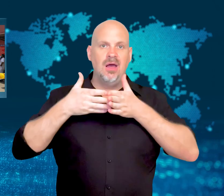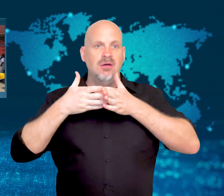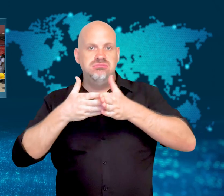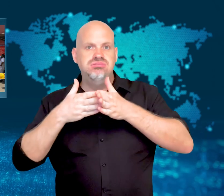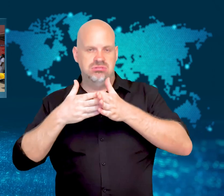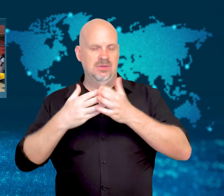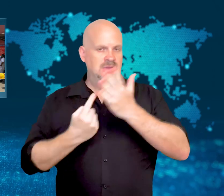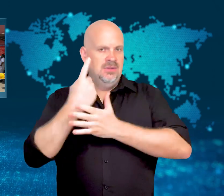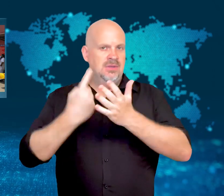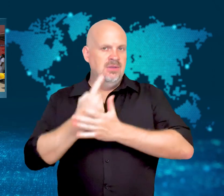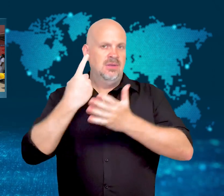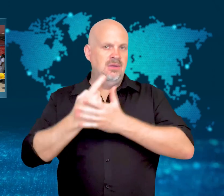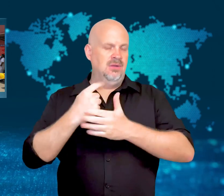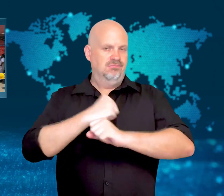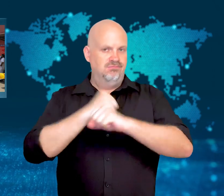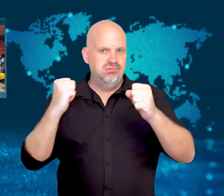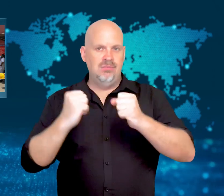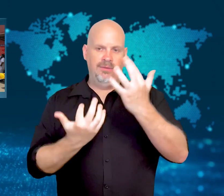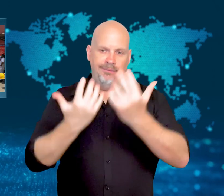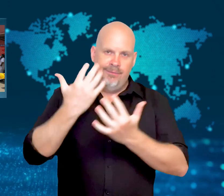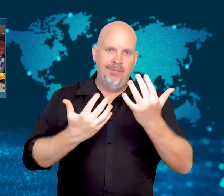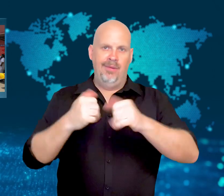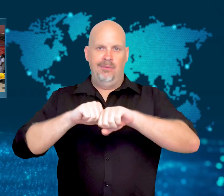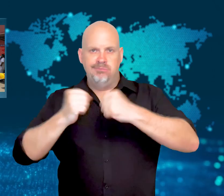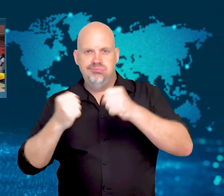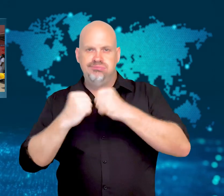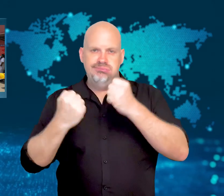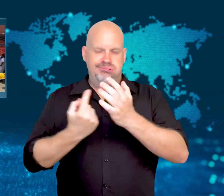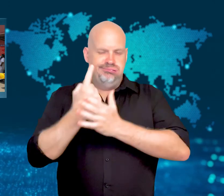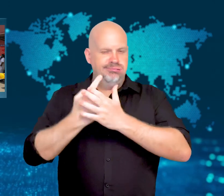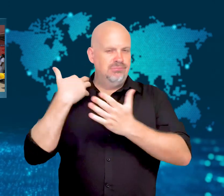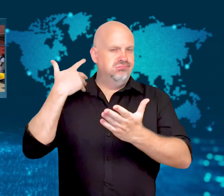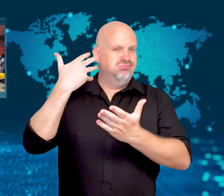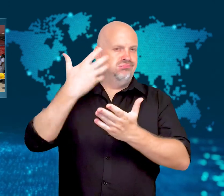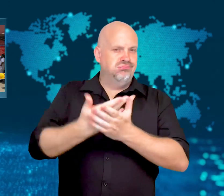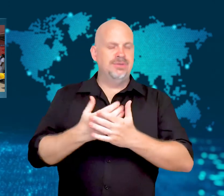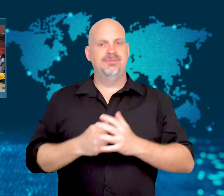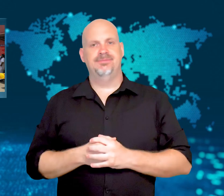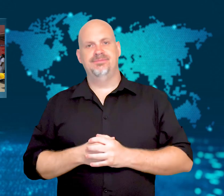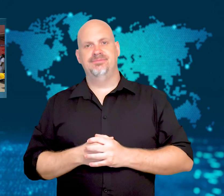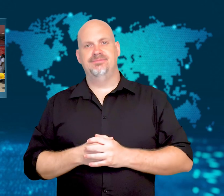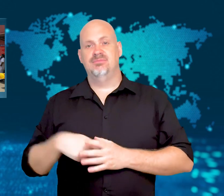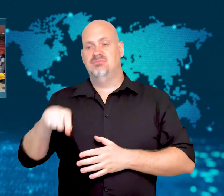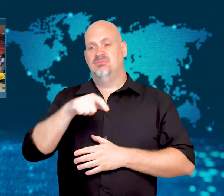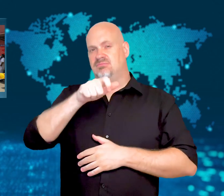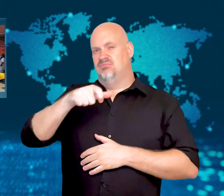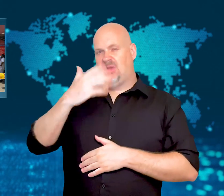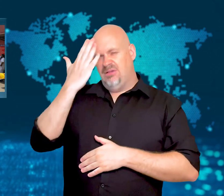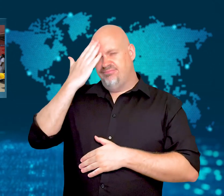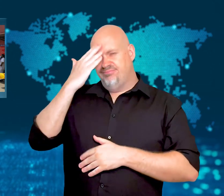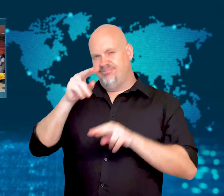Bangladesh has a history of industrial disasters.